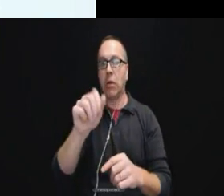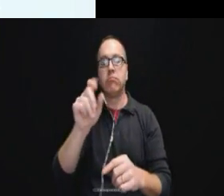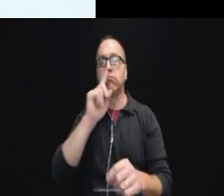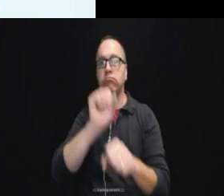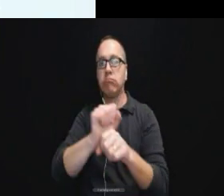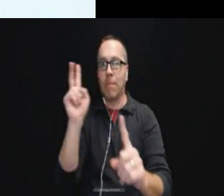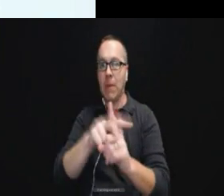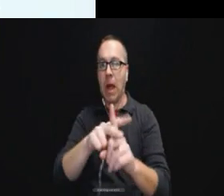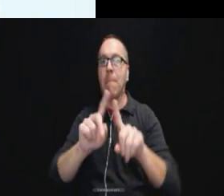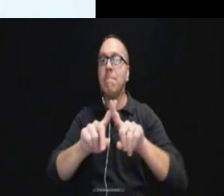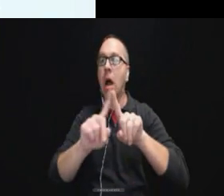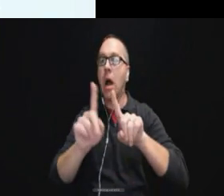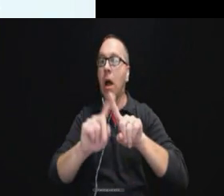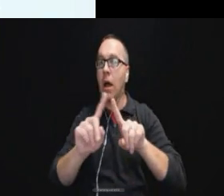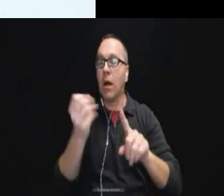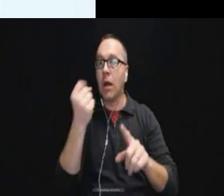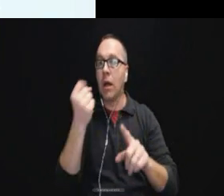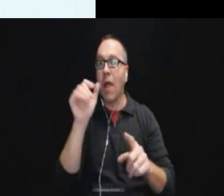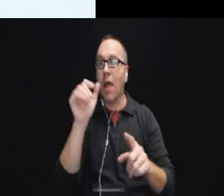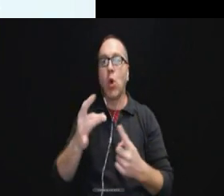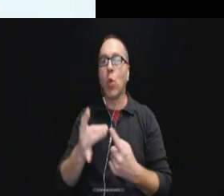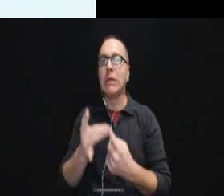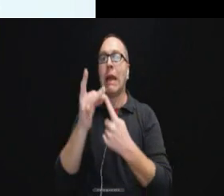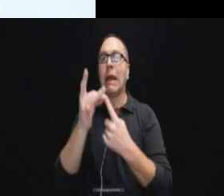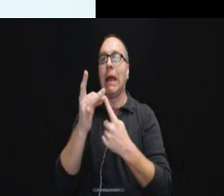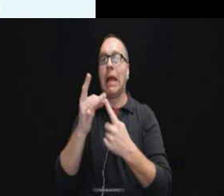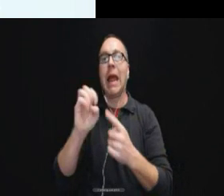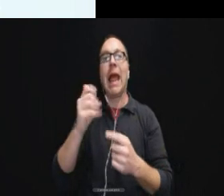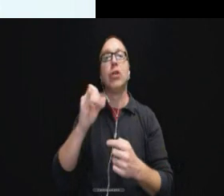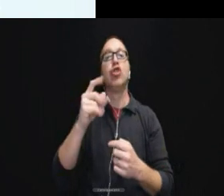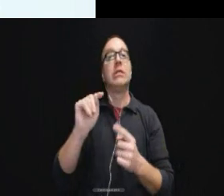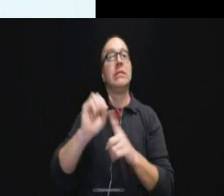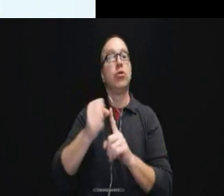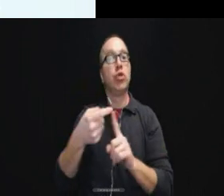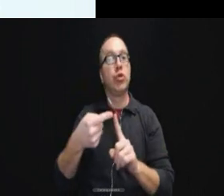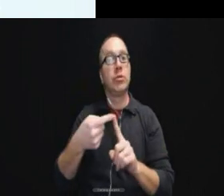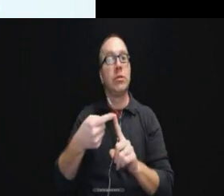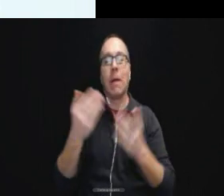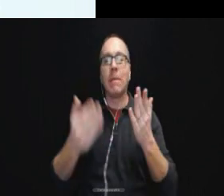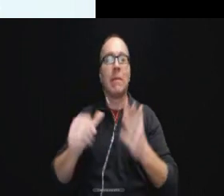But, you know, given these unique exigent circumstances it may not be reasonable to